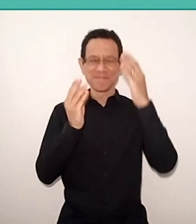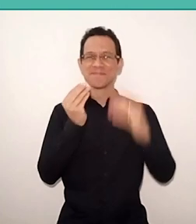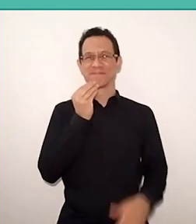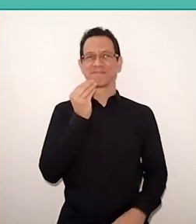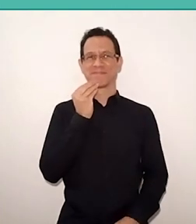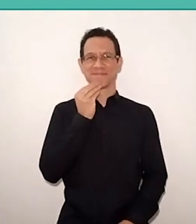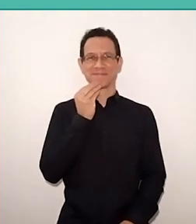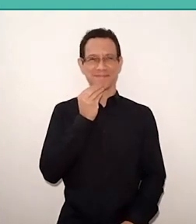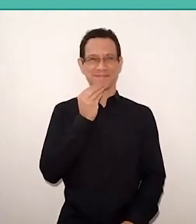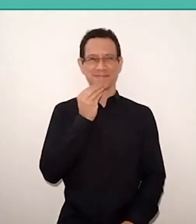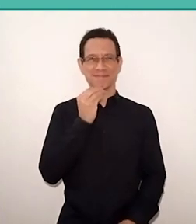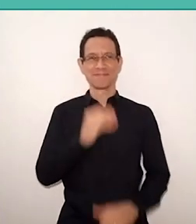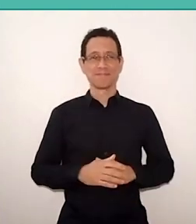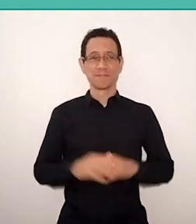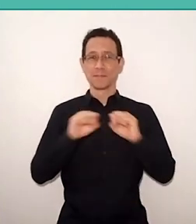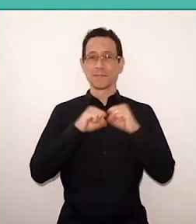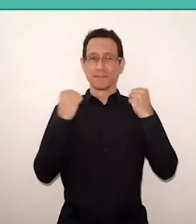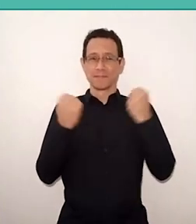and that this seminar bear fruit